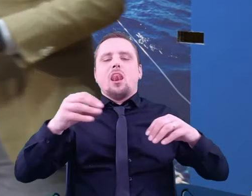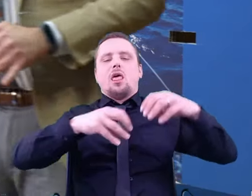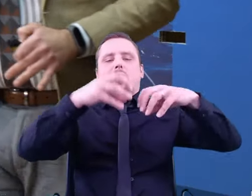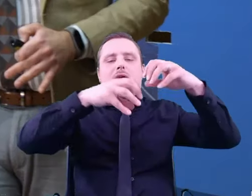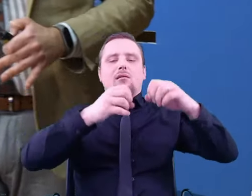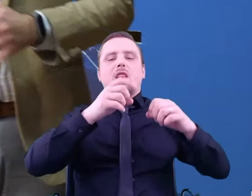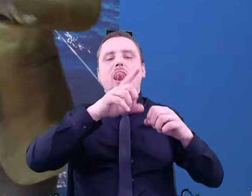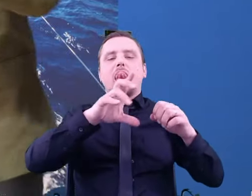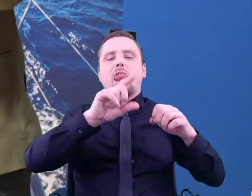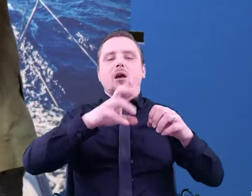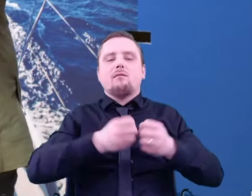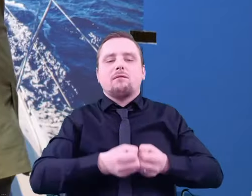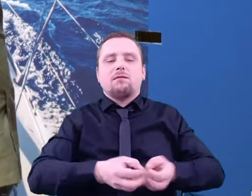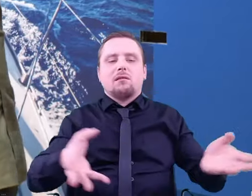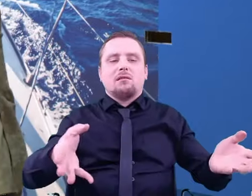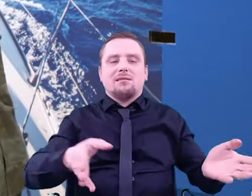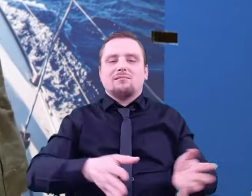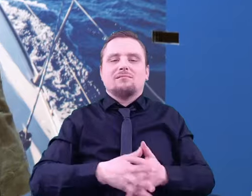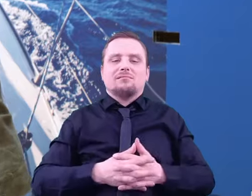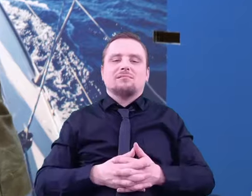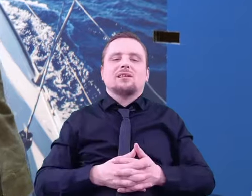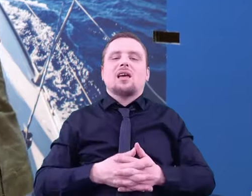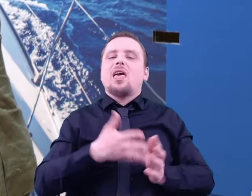The probability that this arrangement